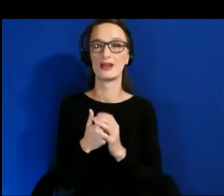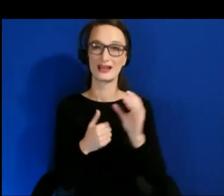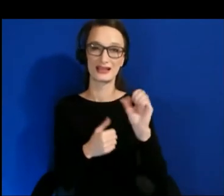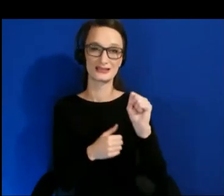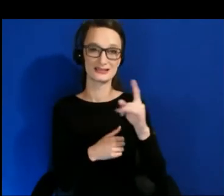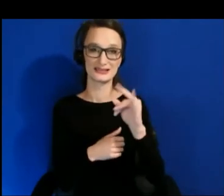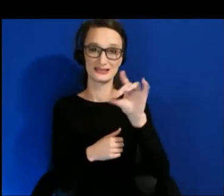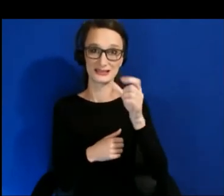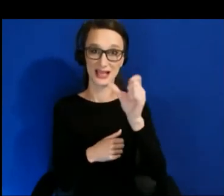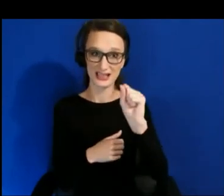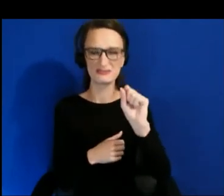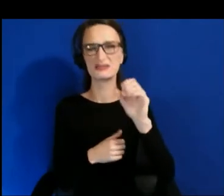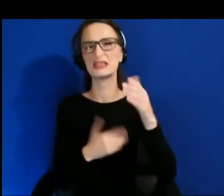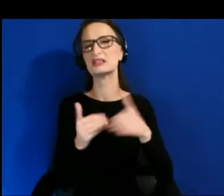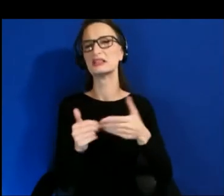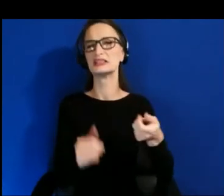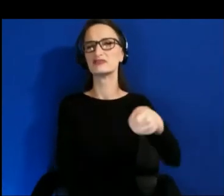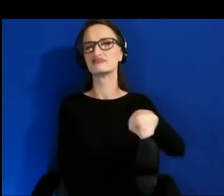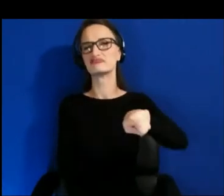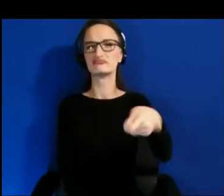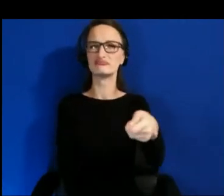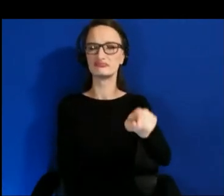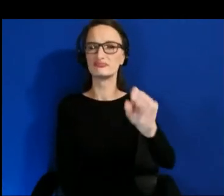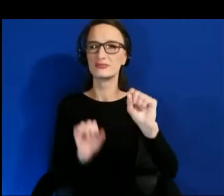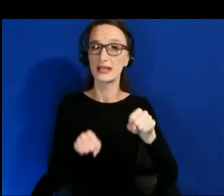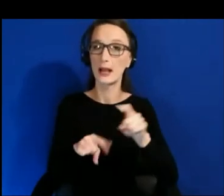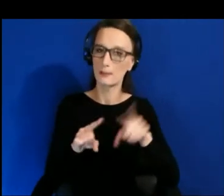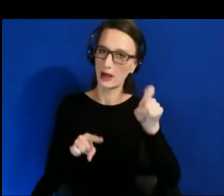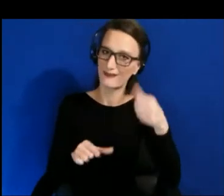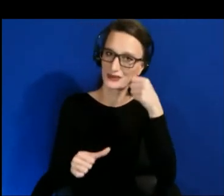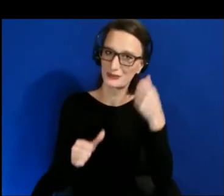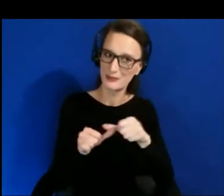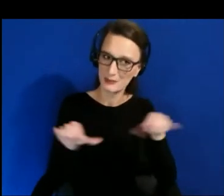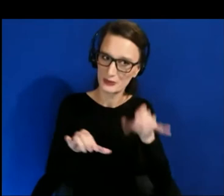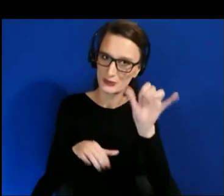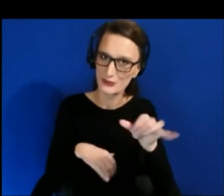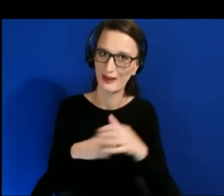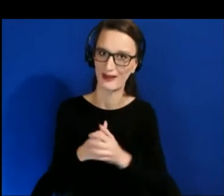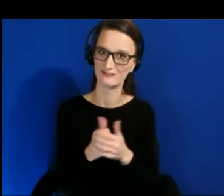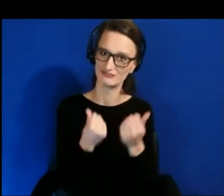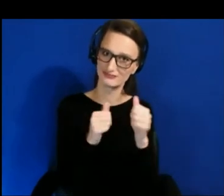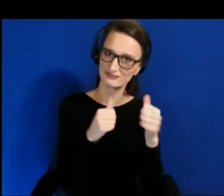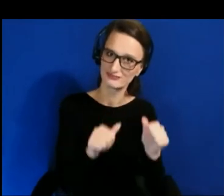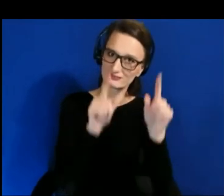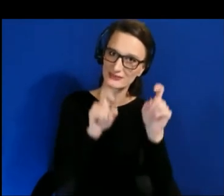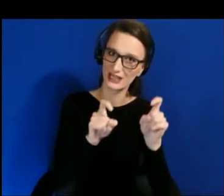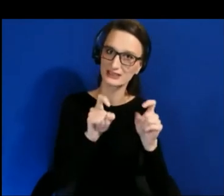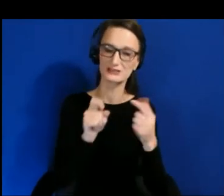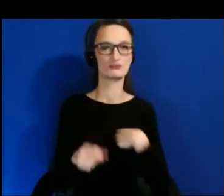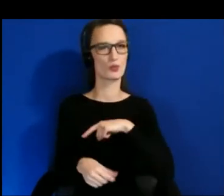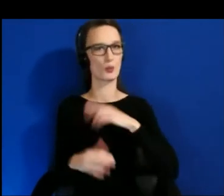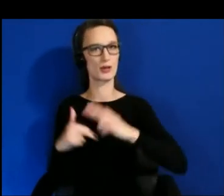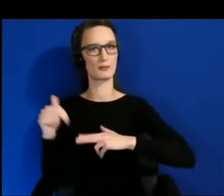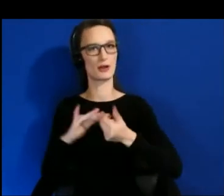Some of the things that we do to kind of push that along is we built a few simple tools to help us, right, and they are kind